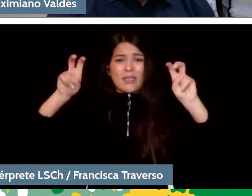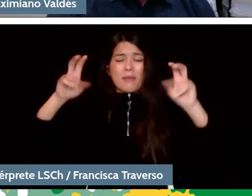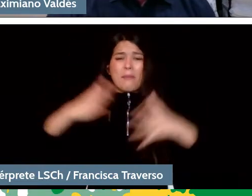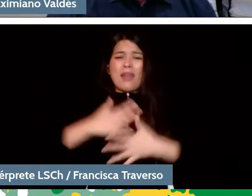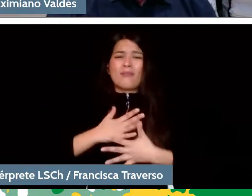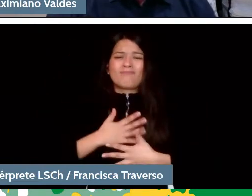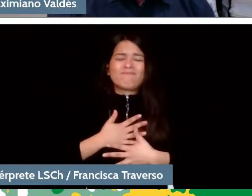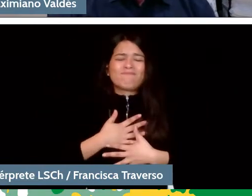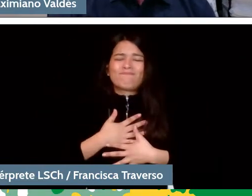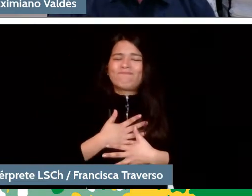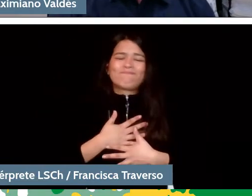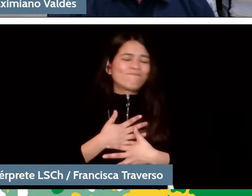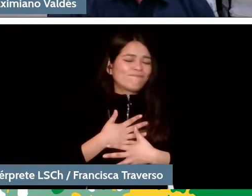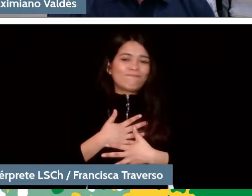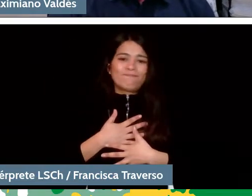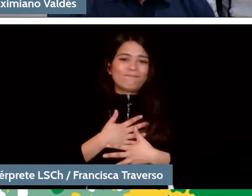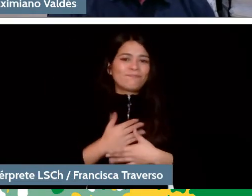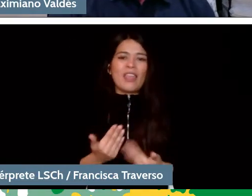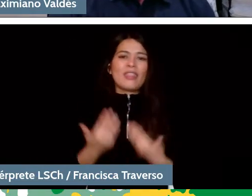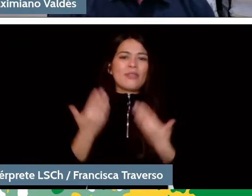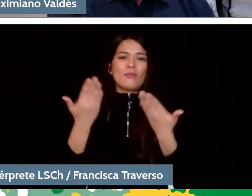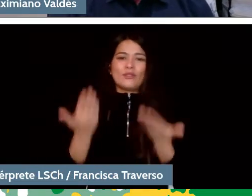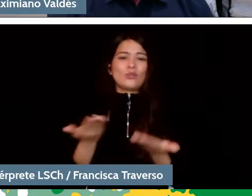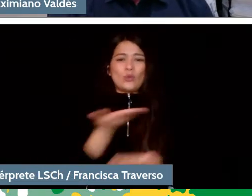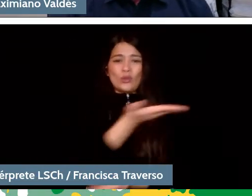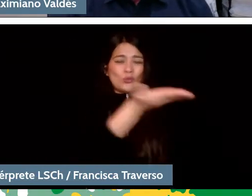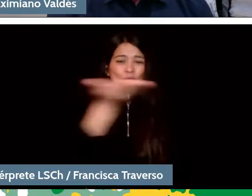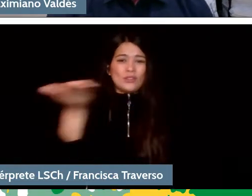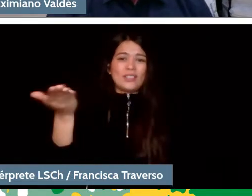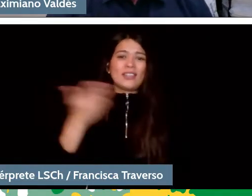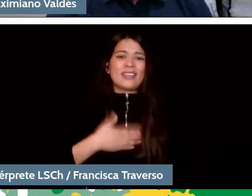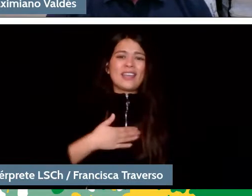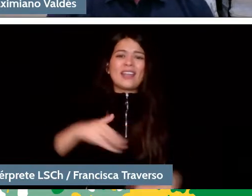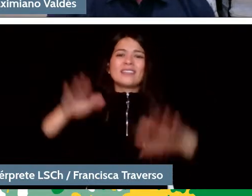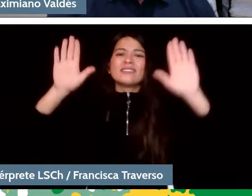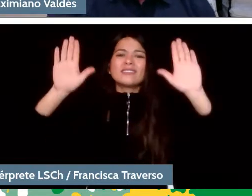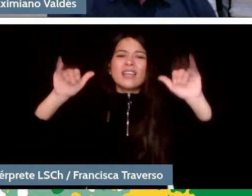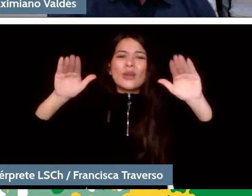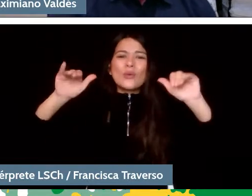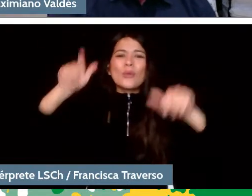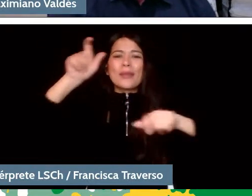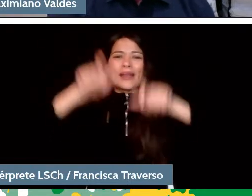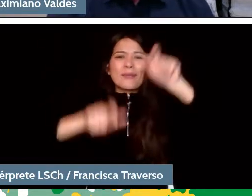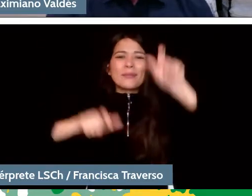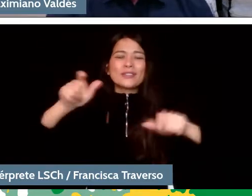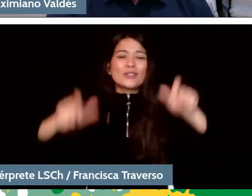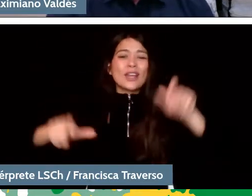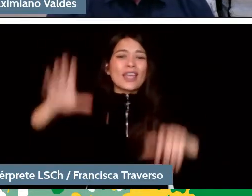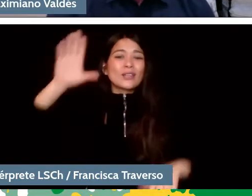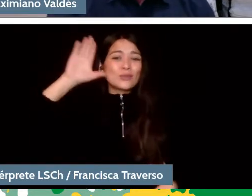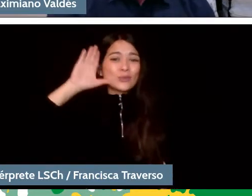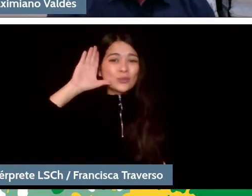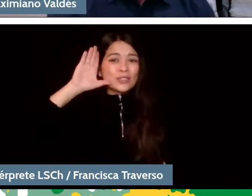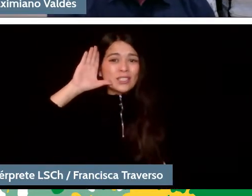so I am available whenever you want. Greetings to all who were listening to us, and in particular to Alejandra.